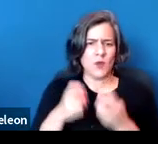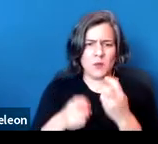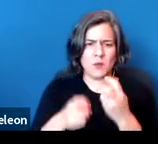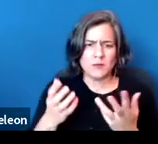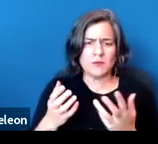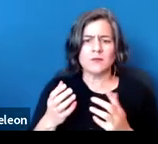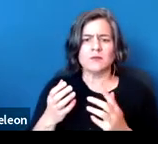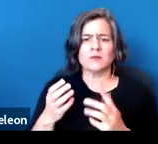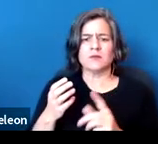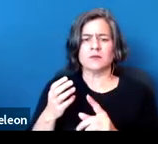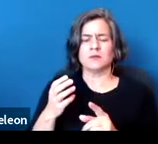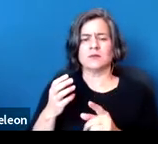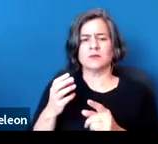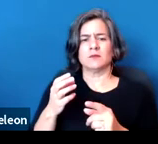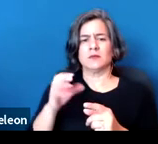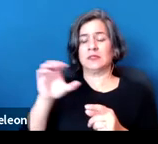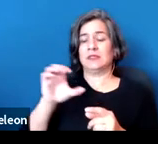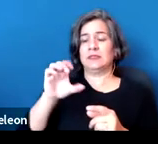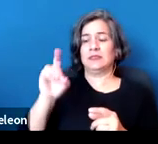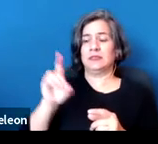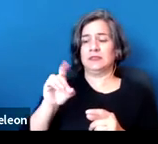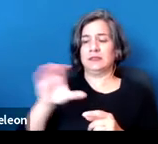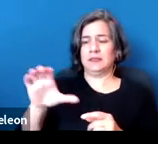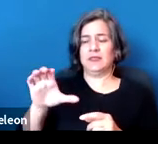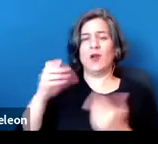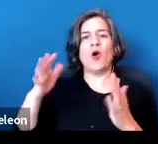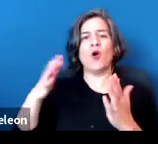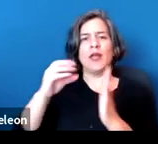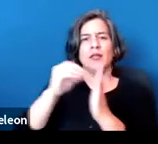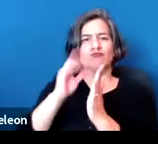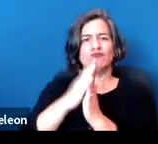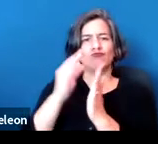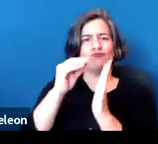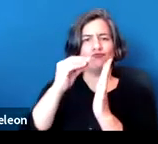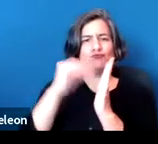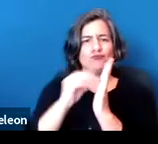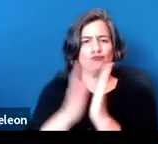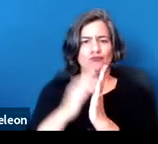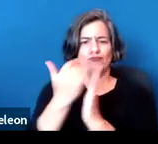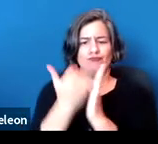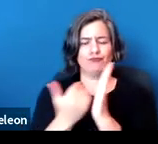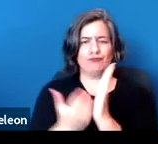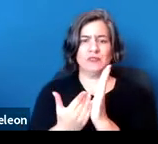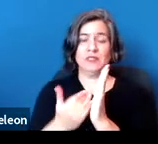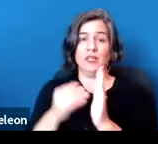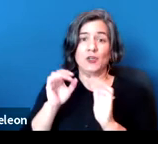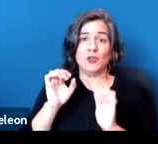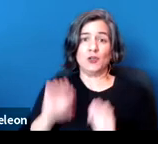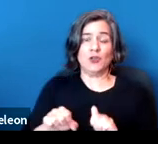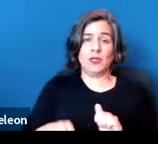because the CDC has identified as a condition that may increase a person's risk